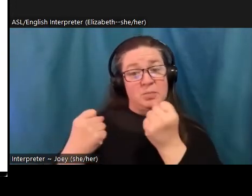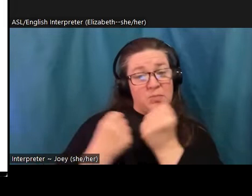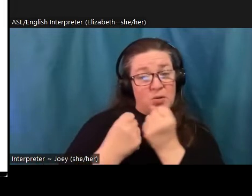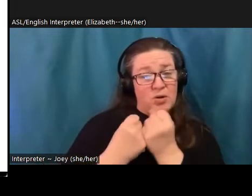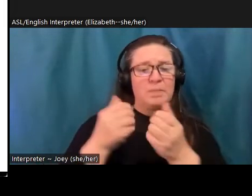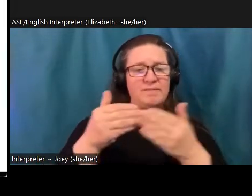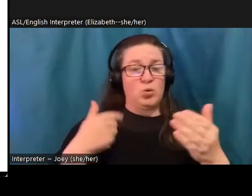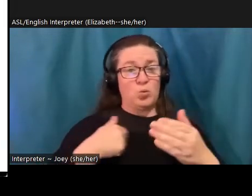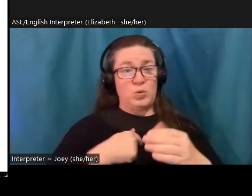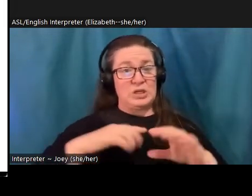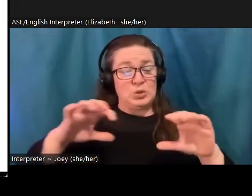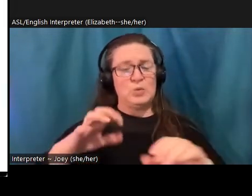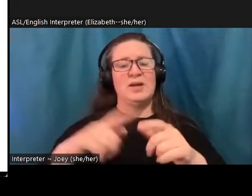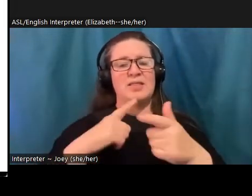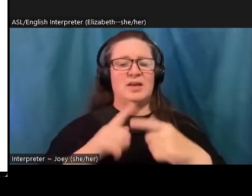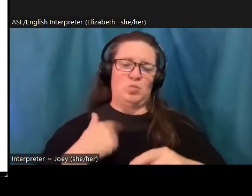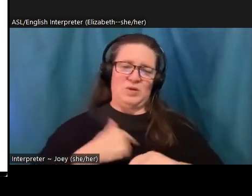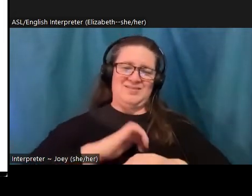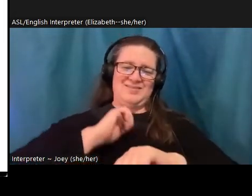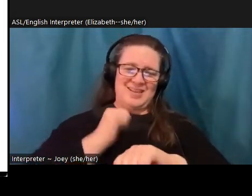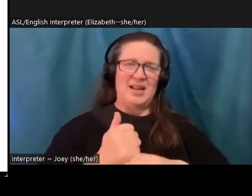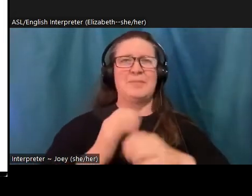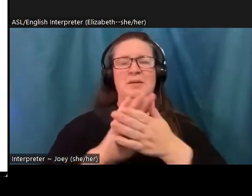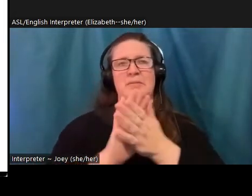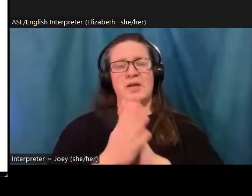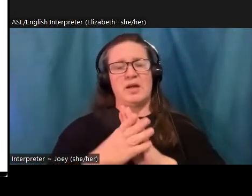setback and there are so many of those in this work. But if we